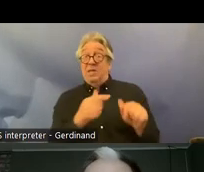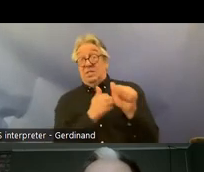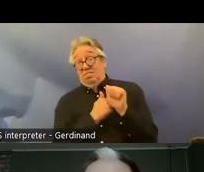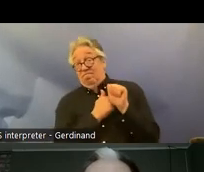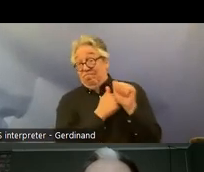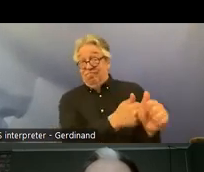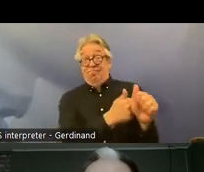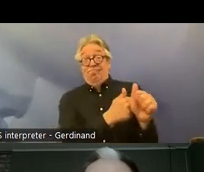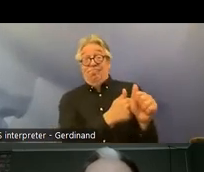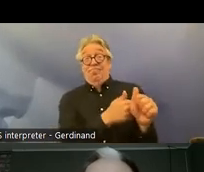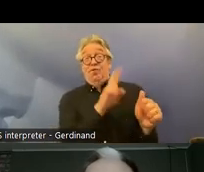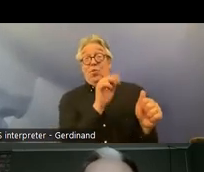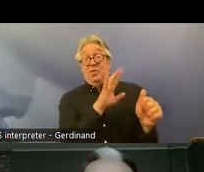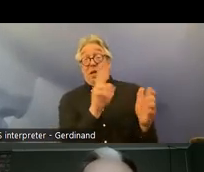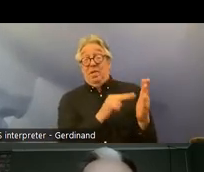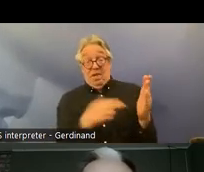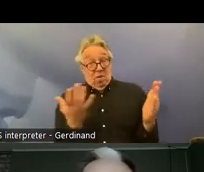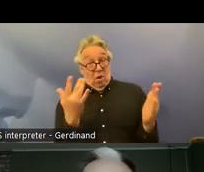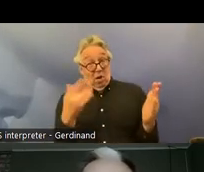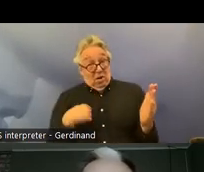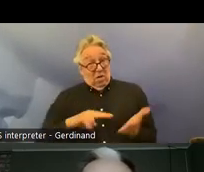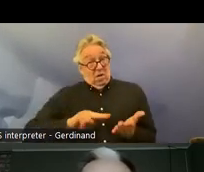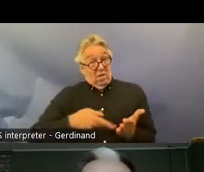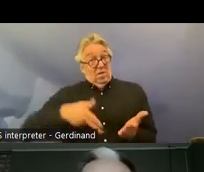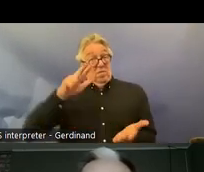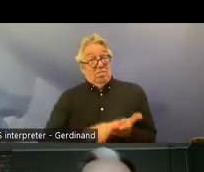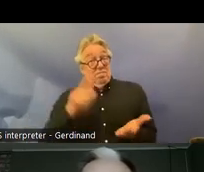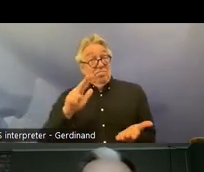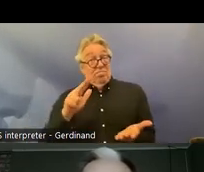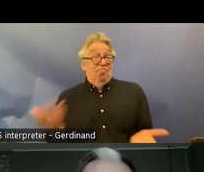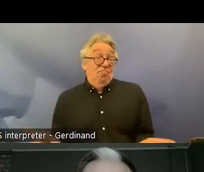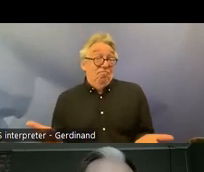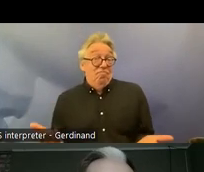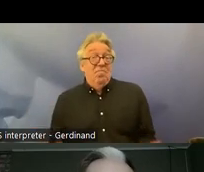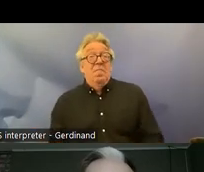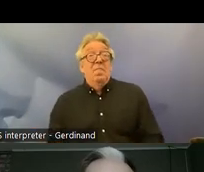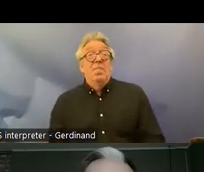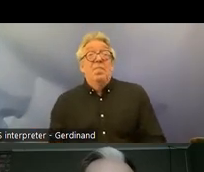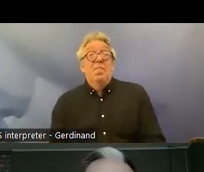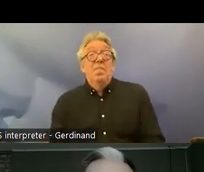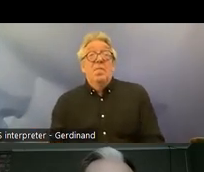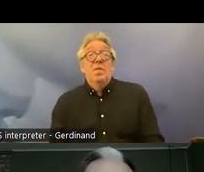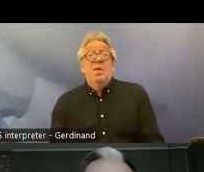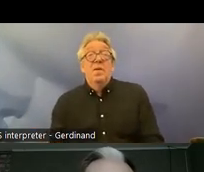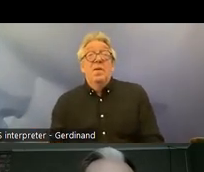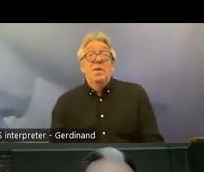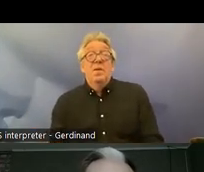ratification um and um there are also that's the